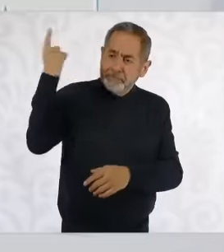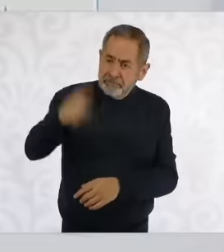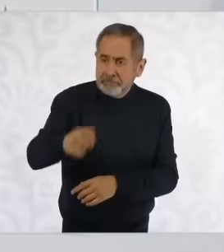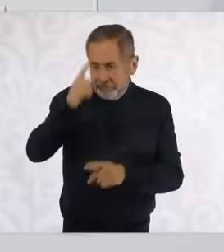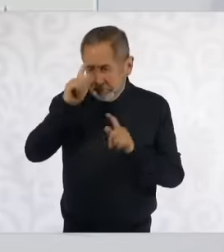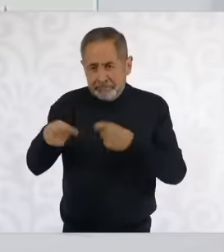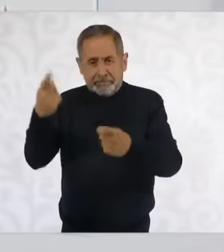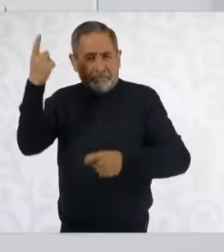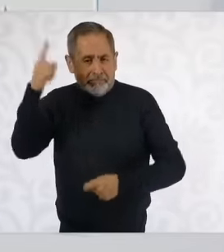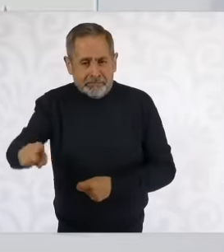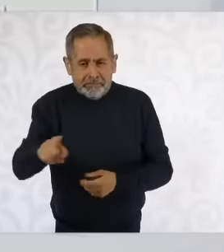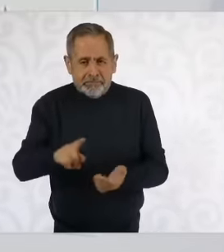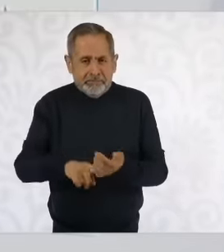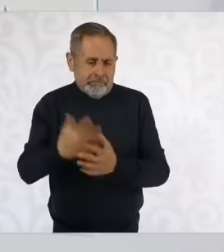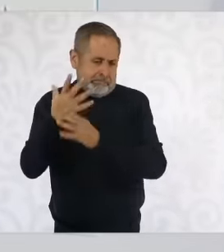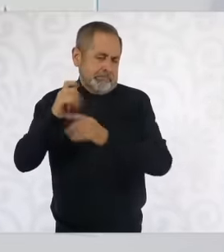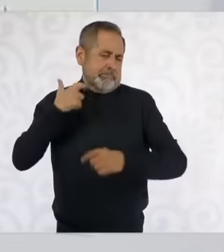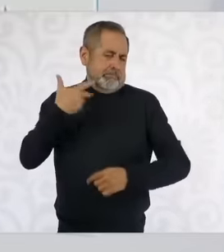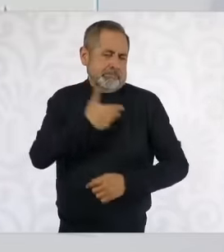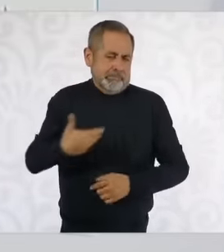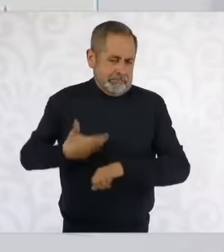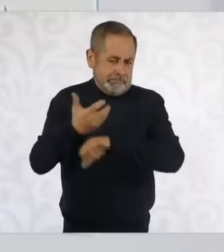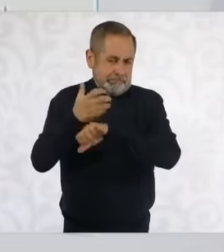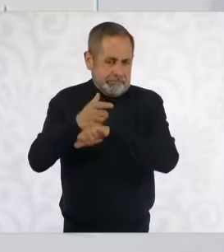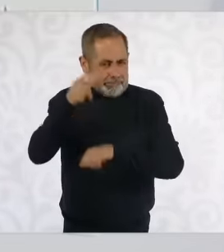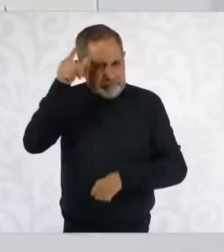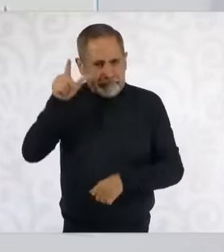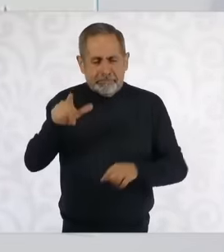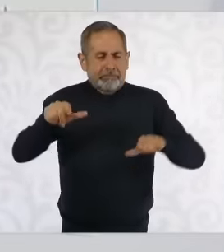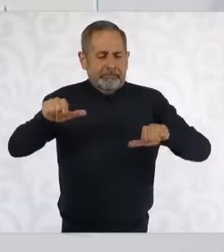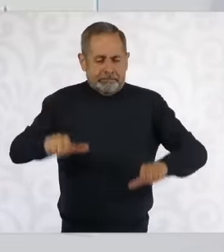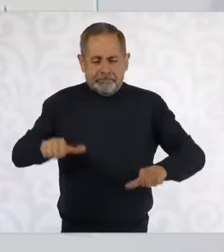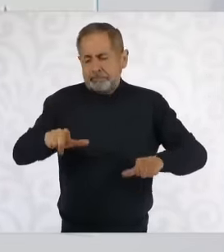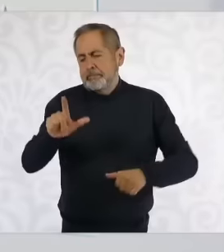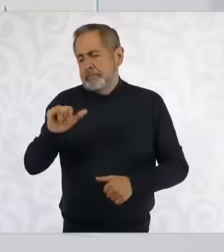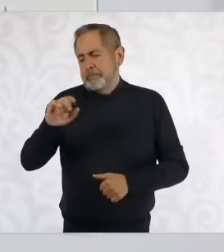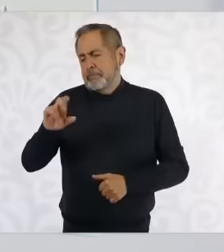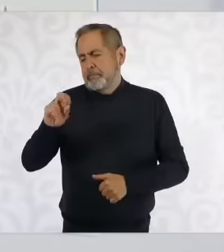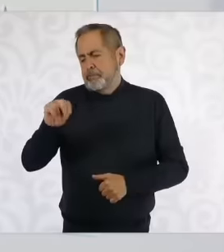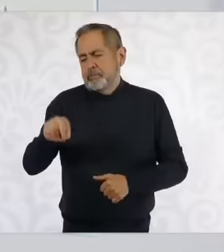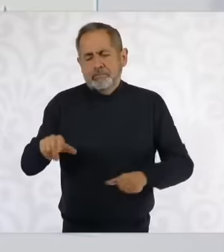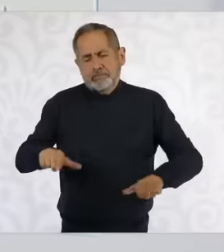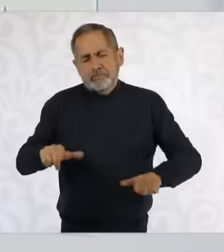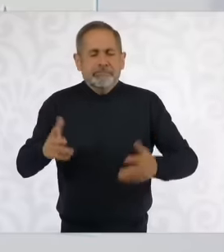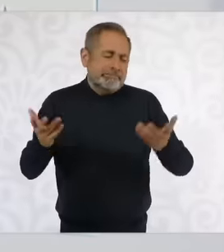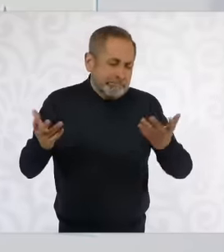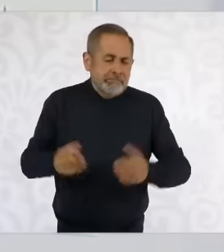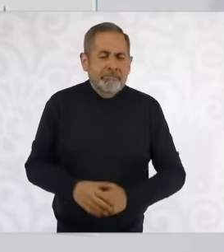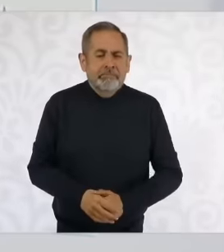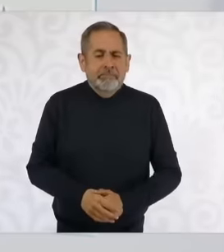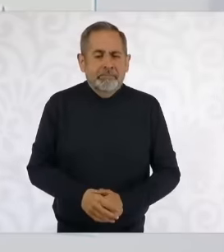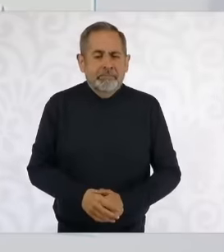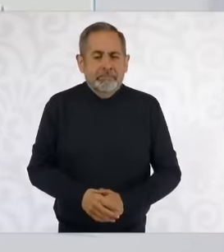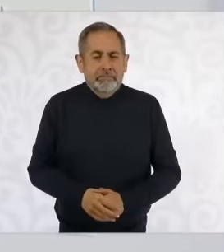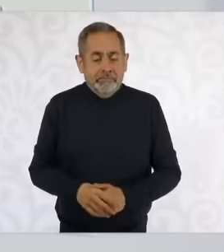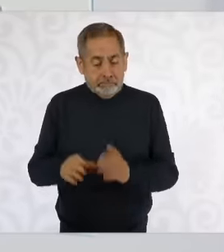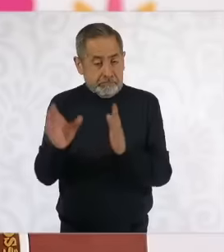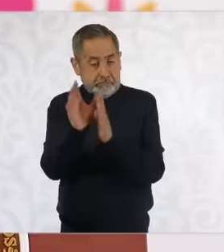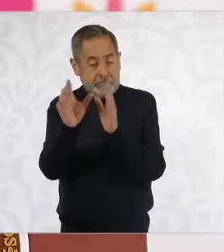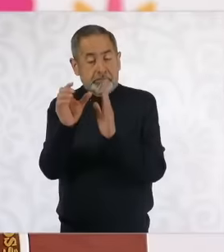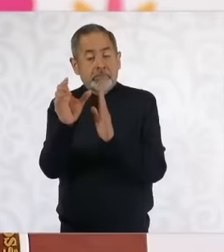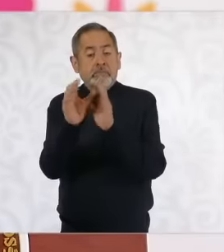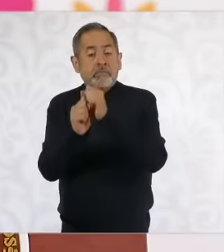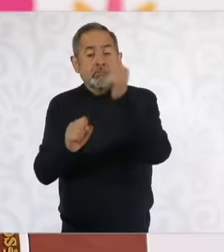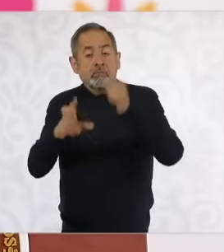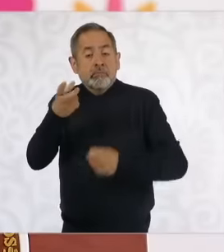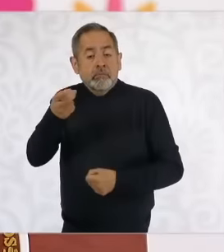The constitutional 39 It is clear about